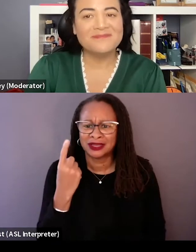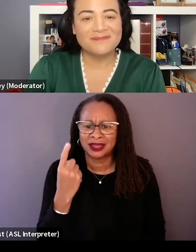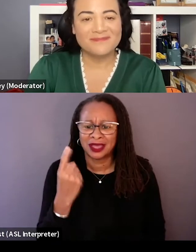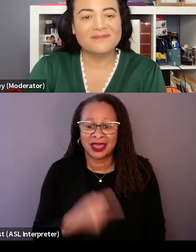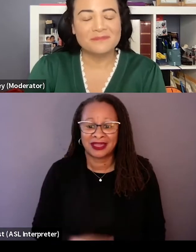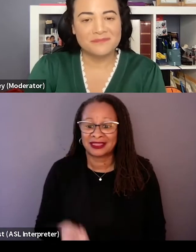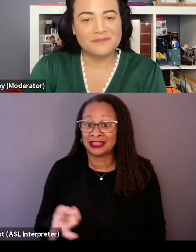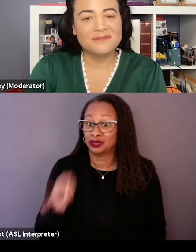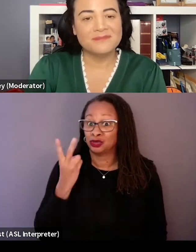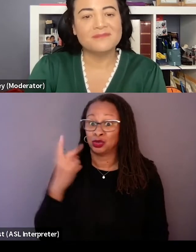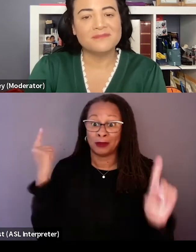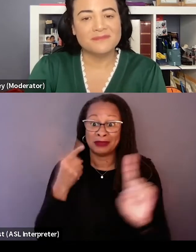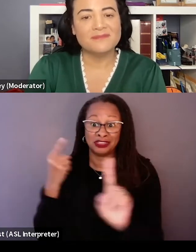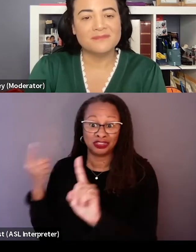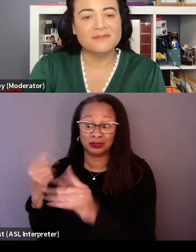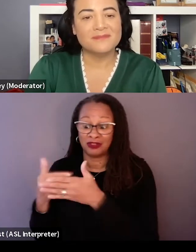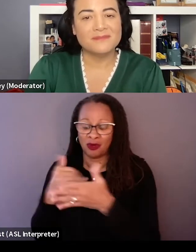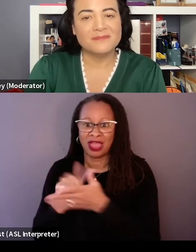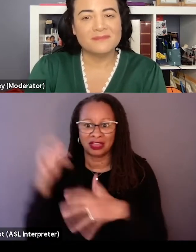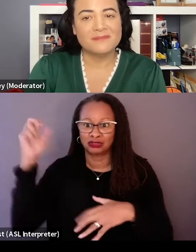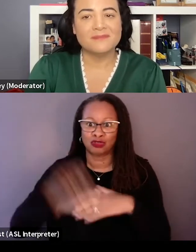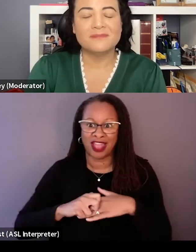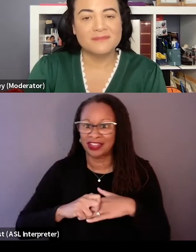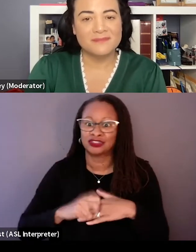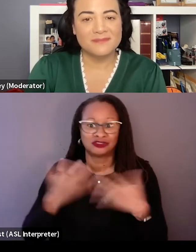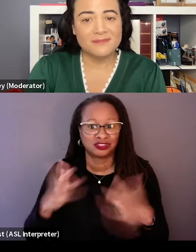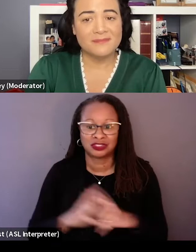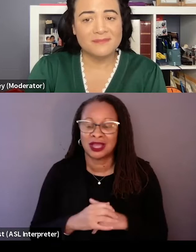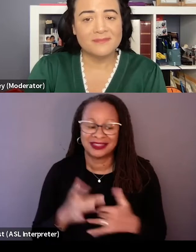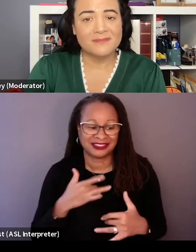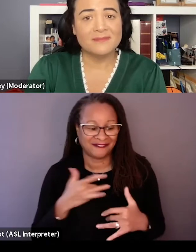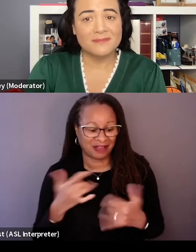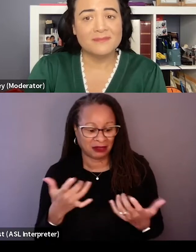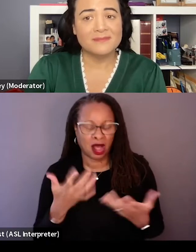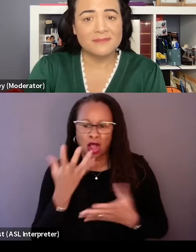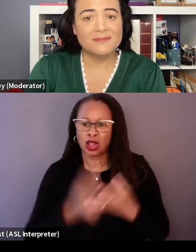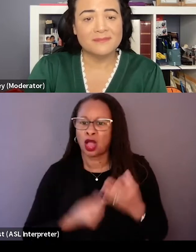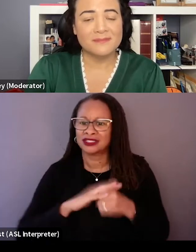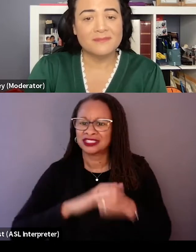had just crashed. And so, it felt like it lost its tension. It was like purely using it for action